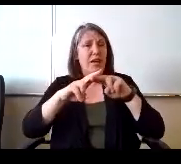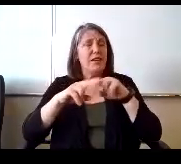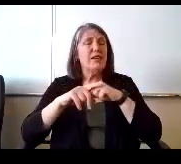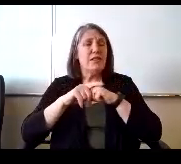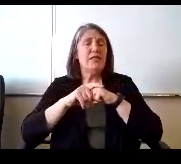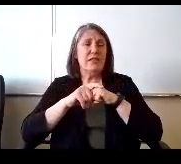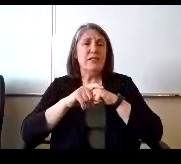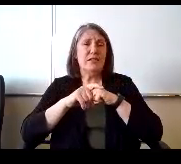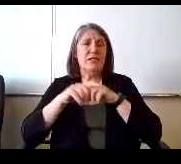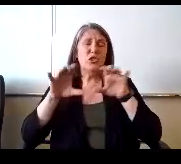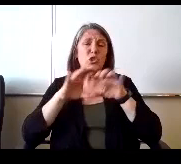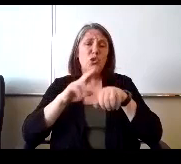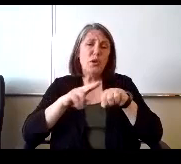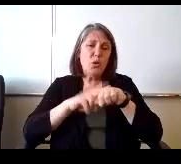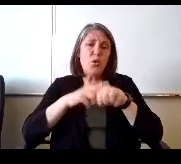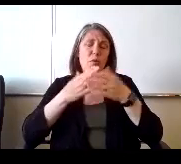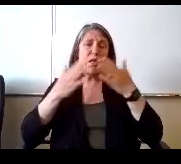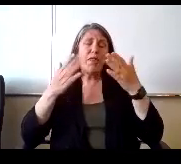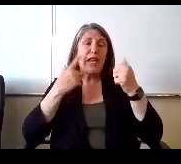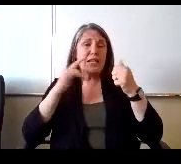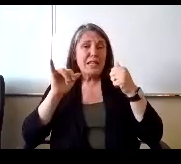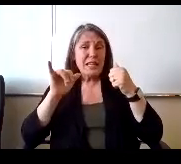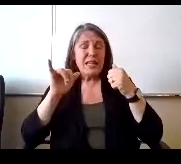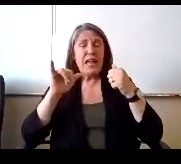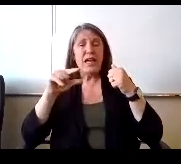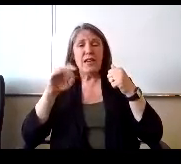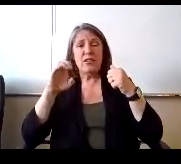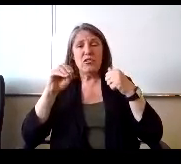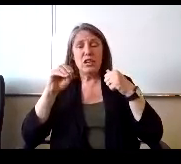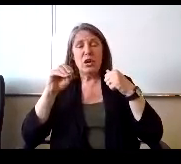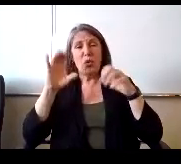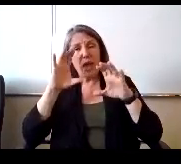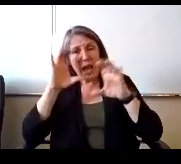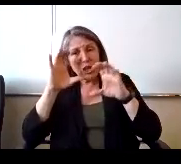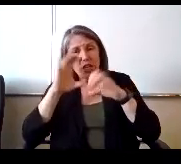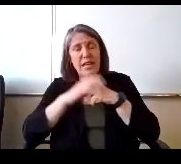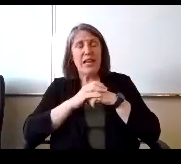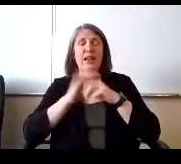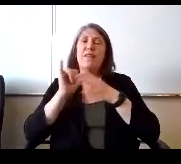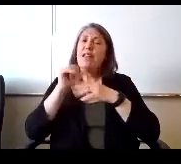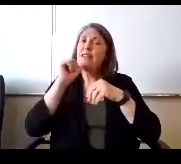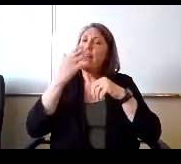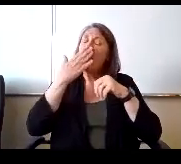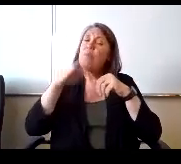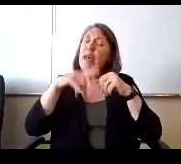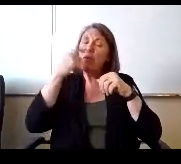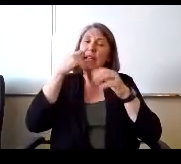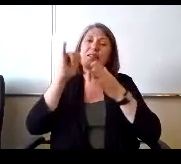Doing normal things such as geocaching and that's not bad, because that's an enrichment